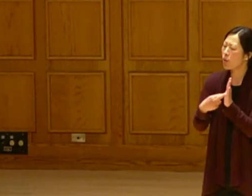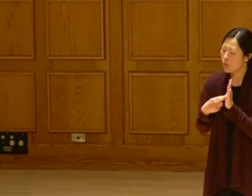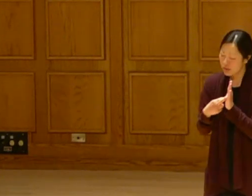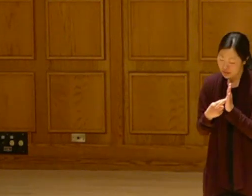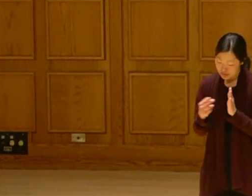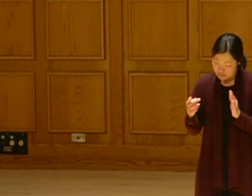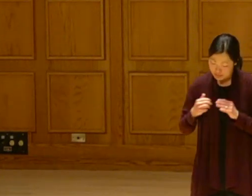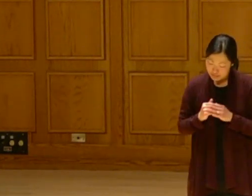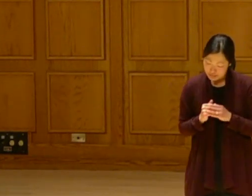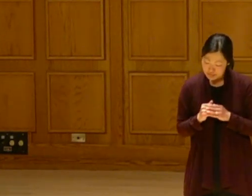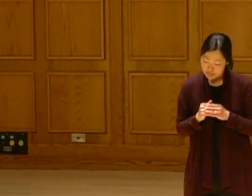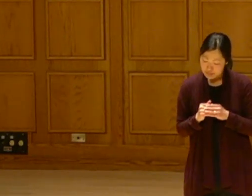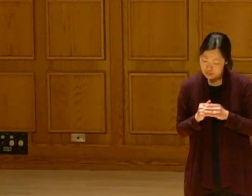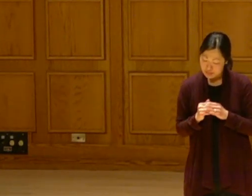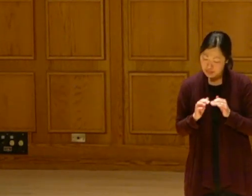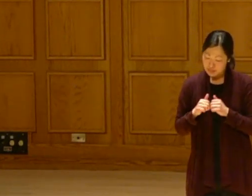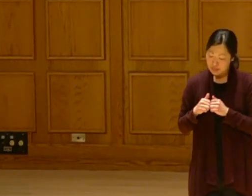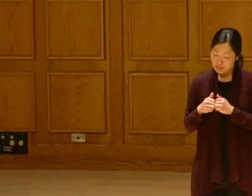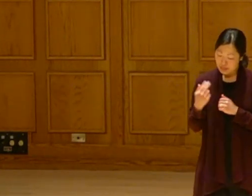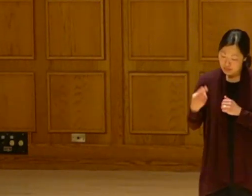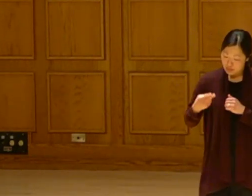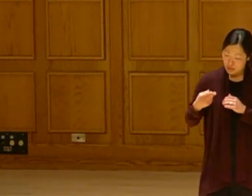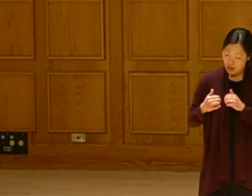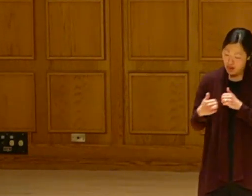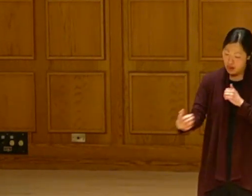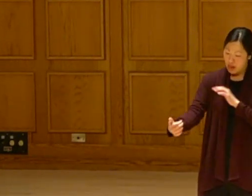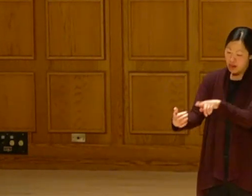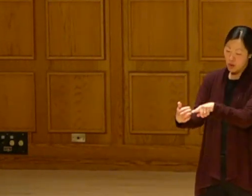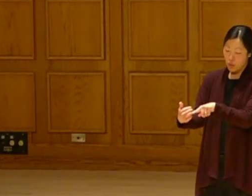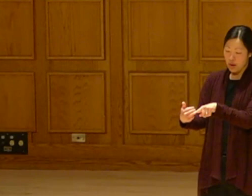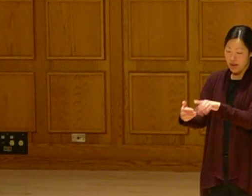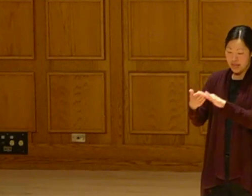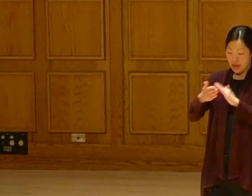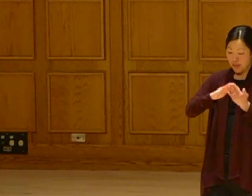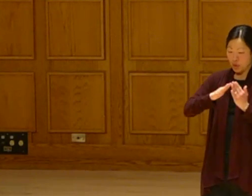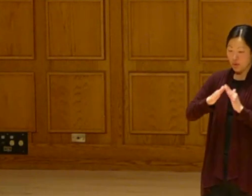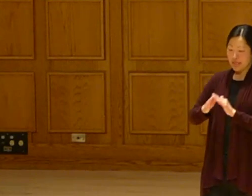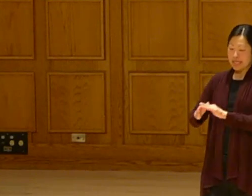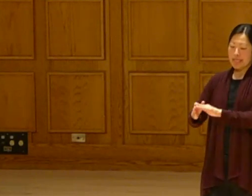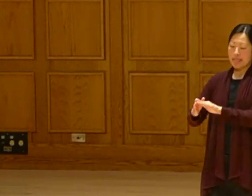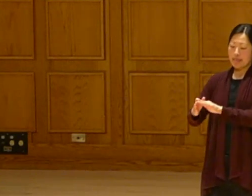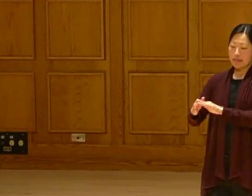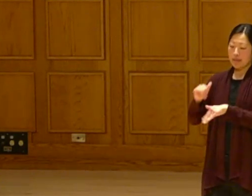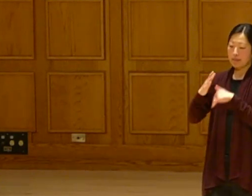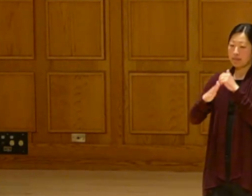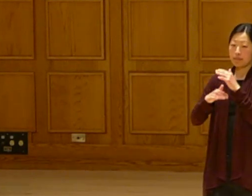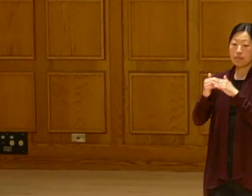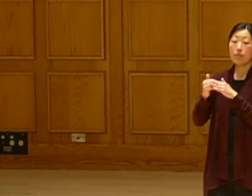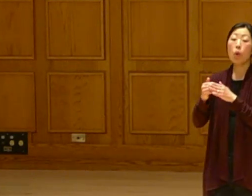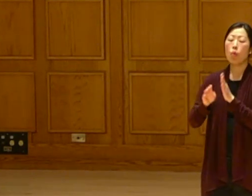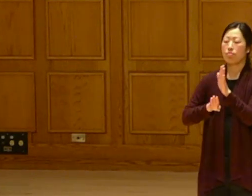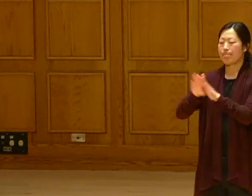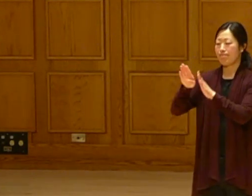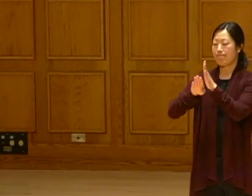What is the role of -- how can historically marginalized or lower income communities build climate change resilience?